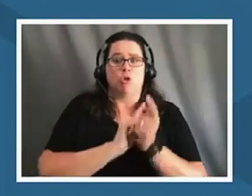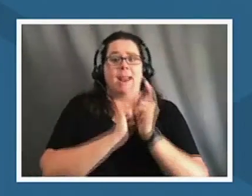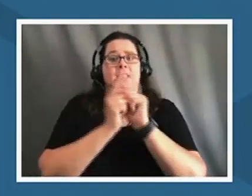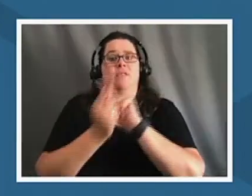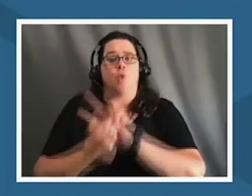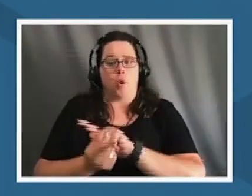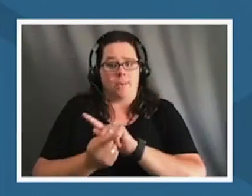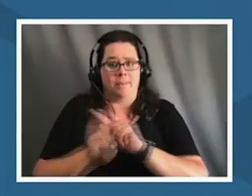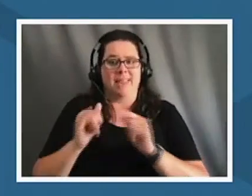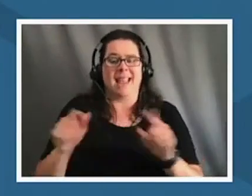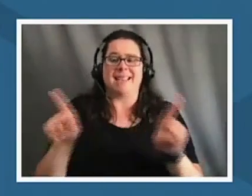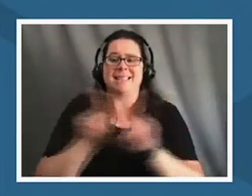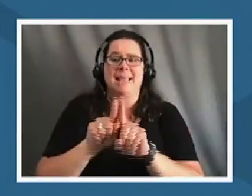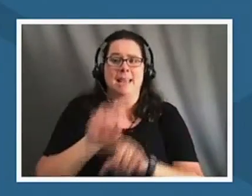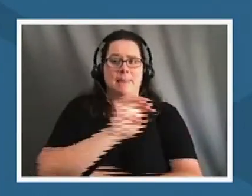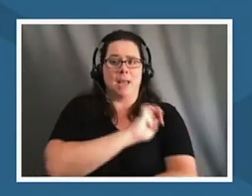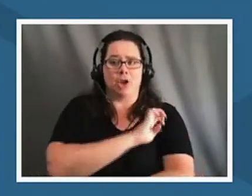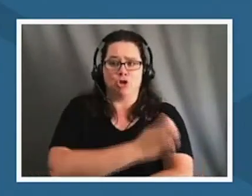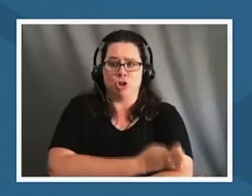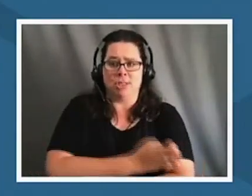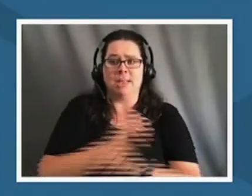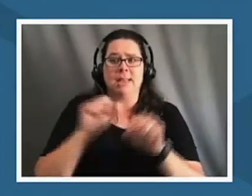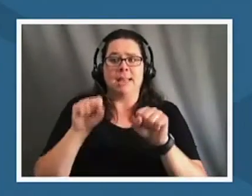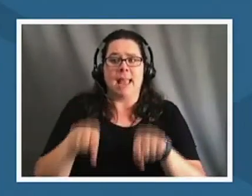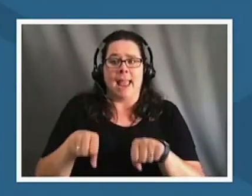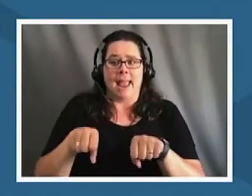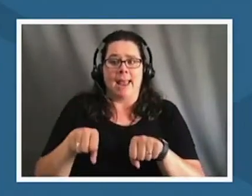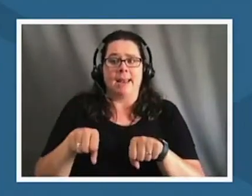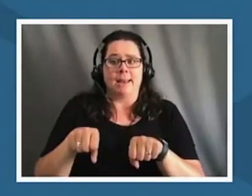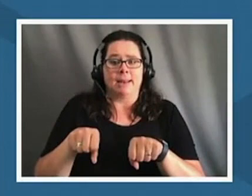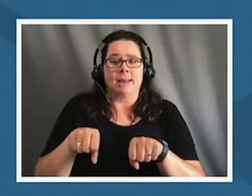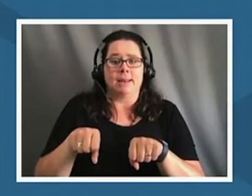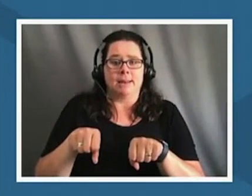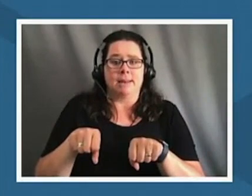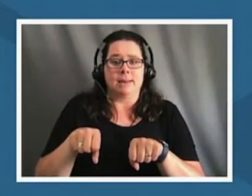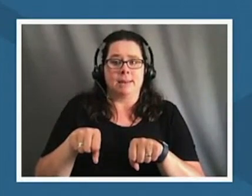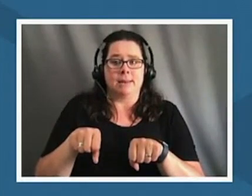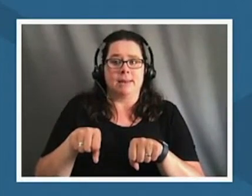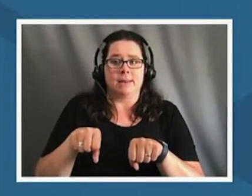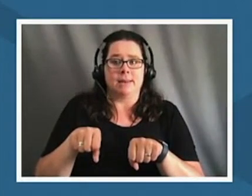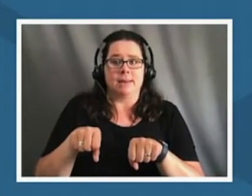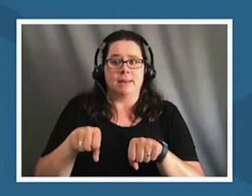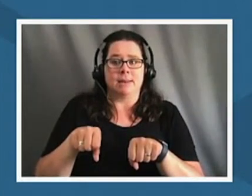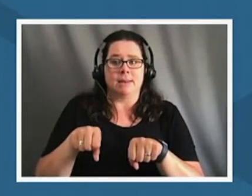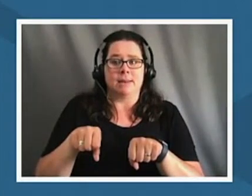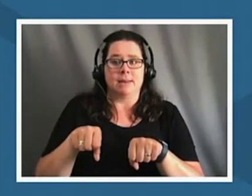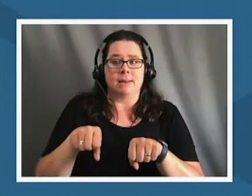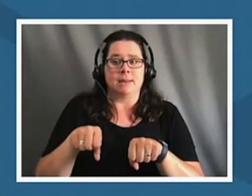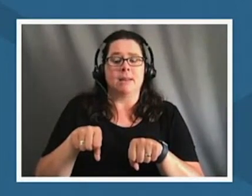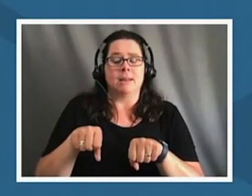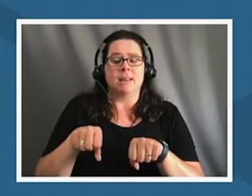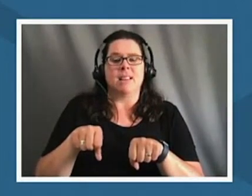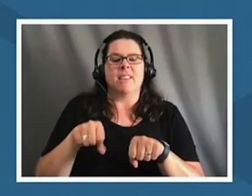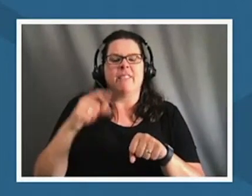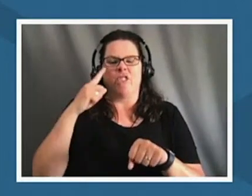energy uh continues on so it's a it's a